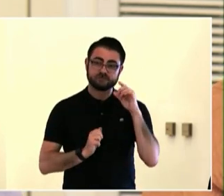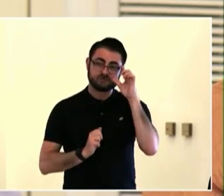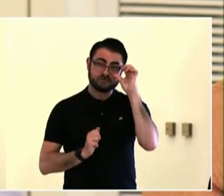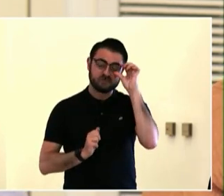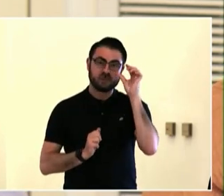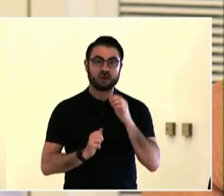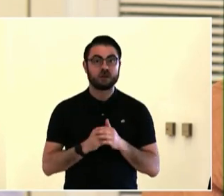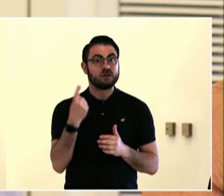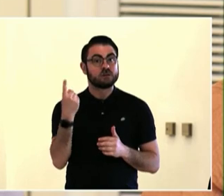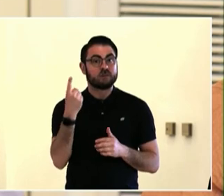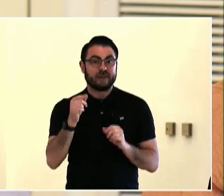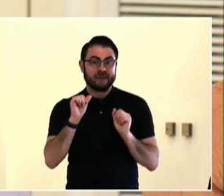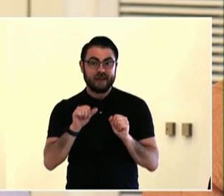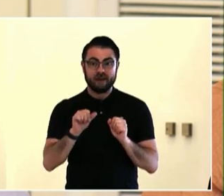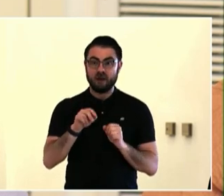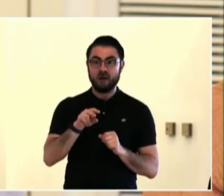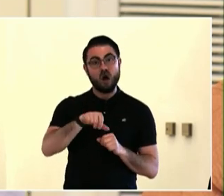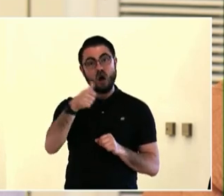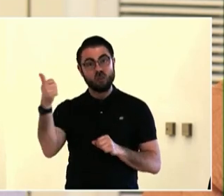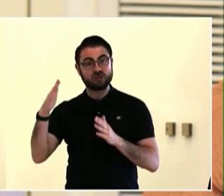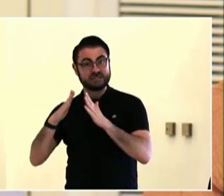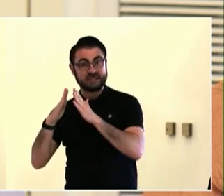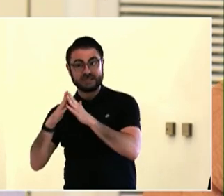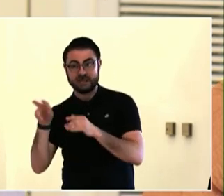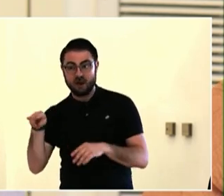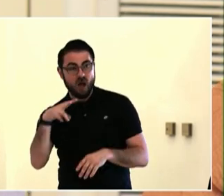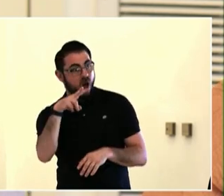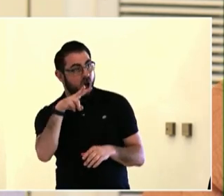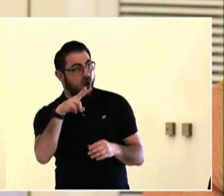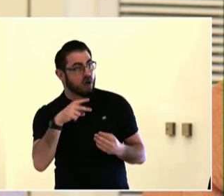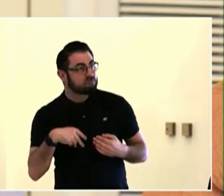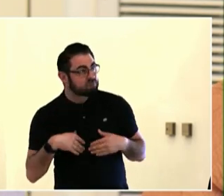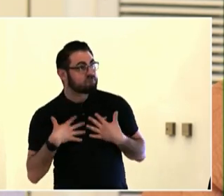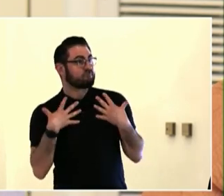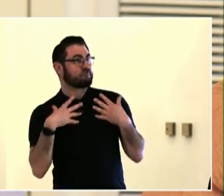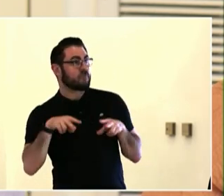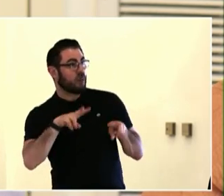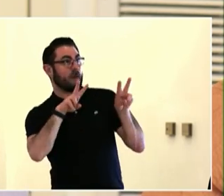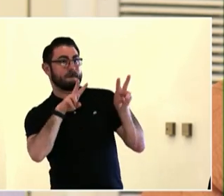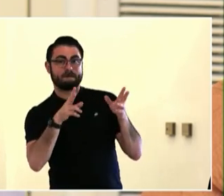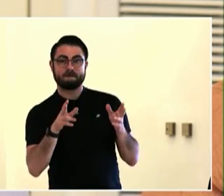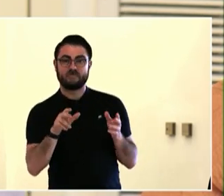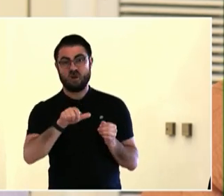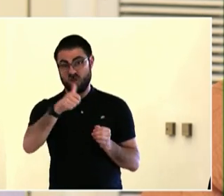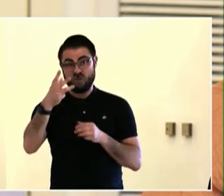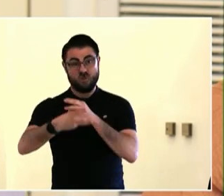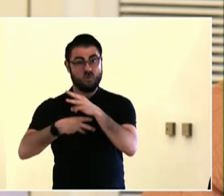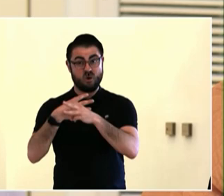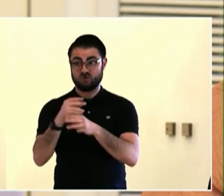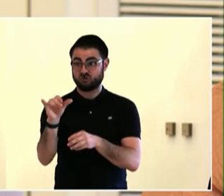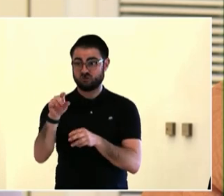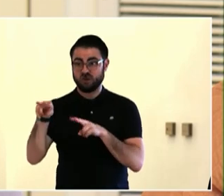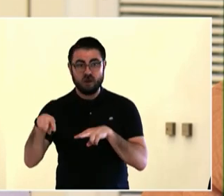folks, there is -- if you look at the slide, that's -- that is a mural that was sent to us online.